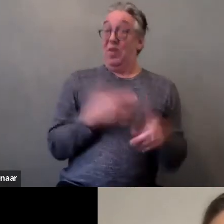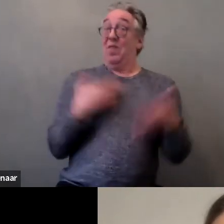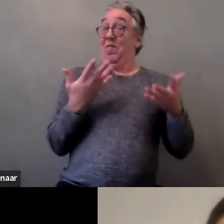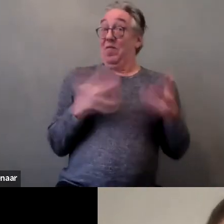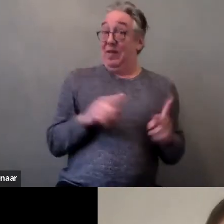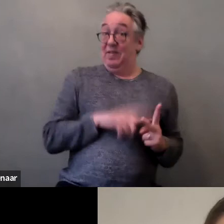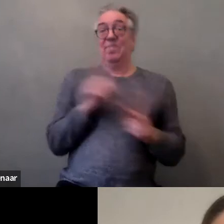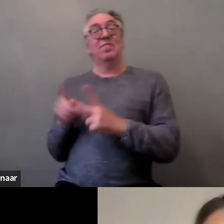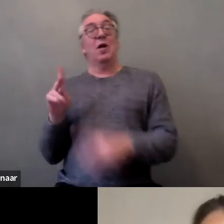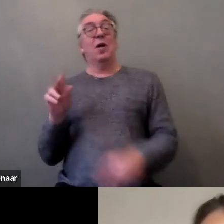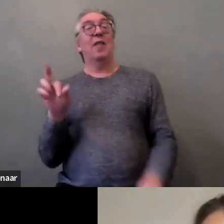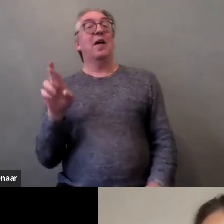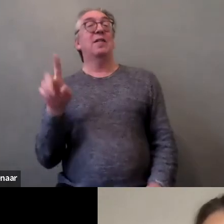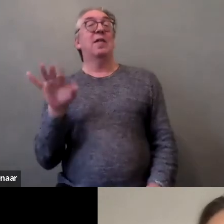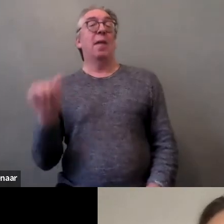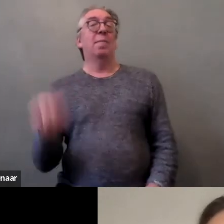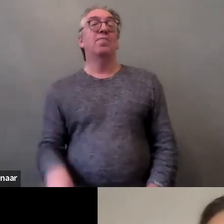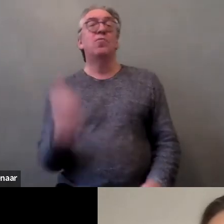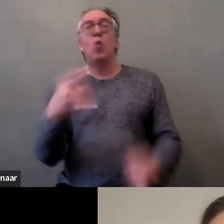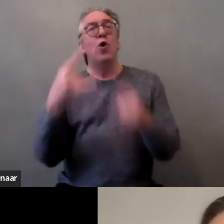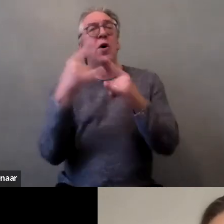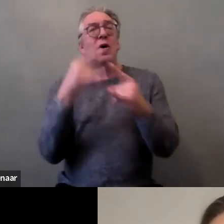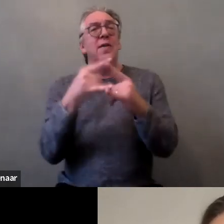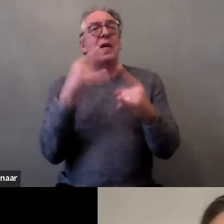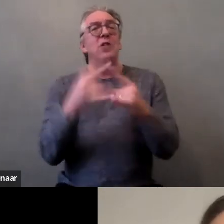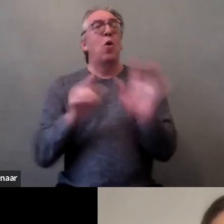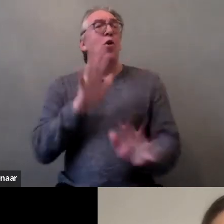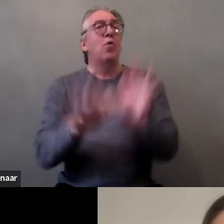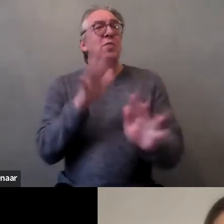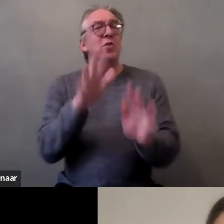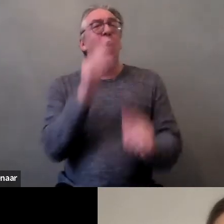When speaking about sexual harassment against women with disabilities we think